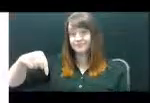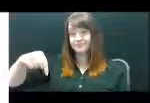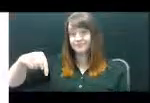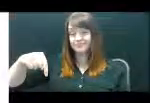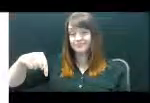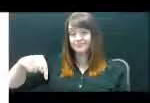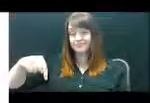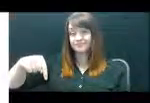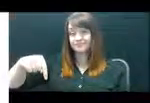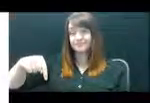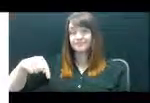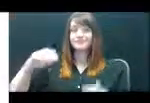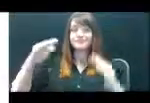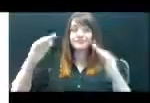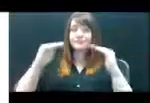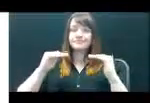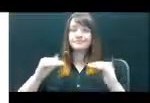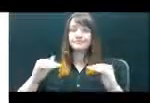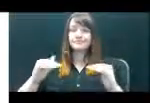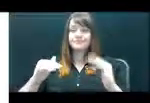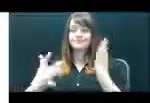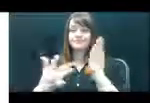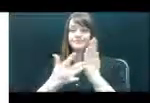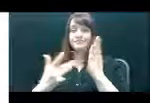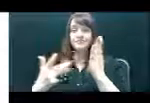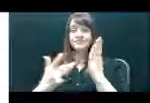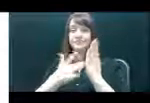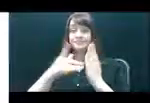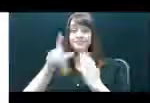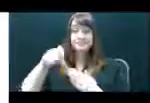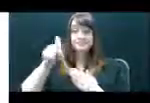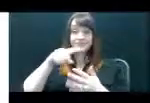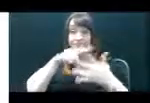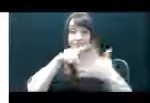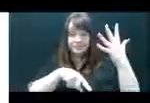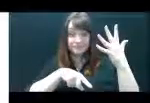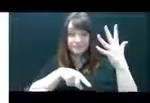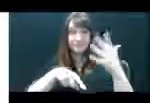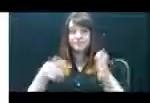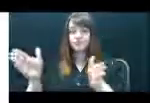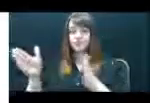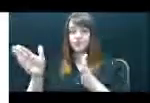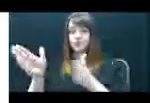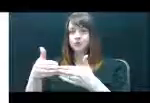the technology needs and room set up section of the form.